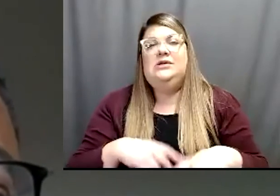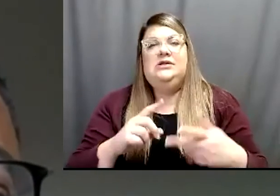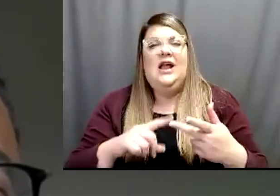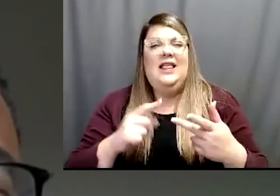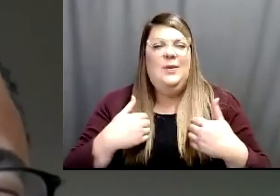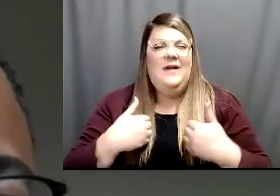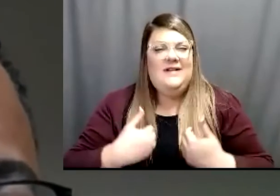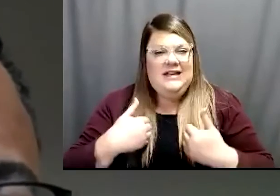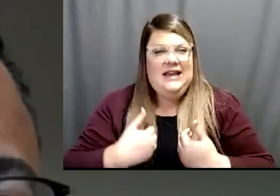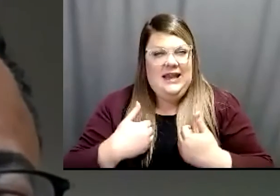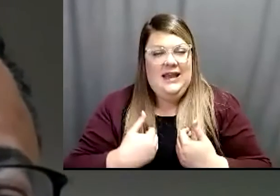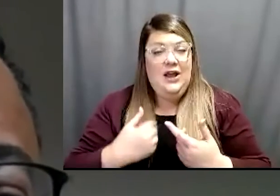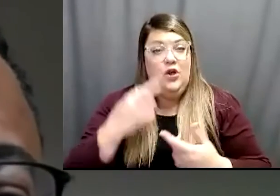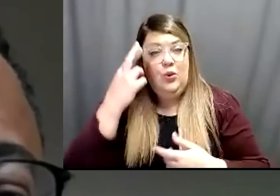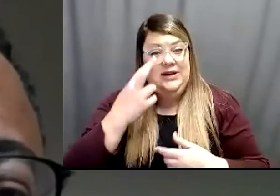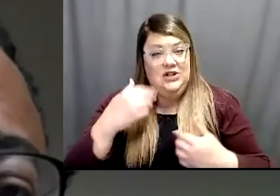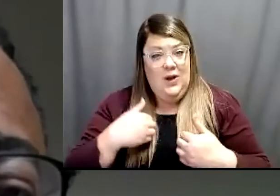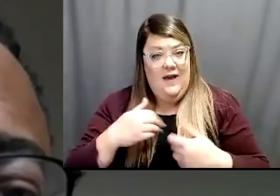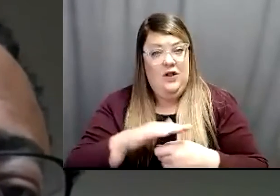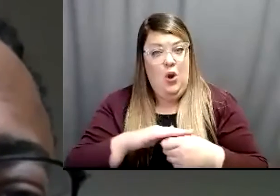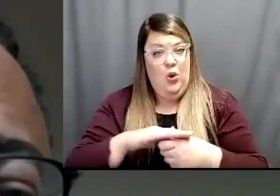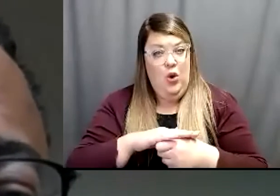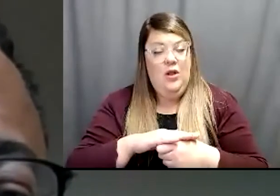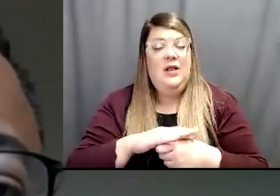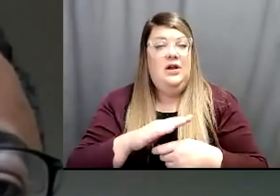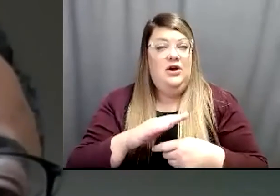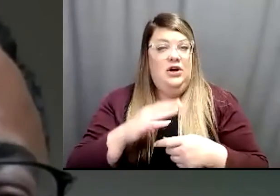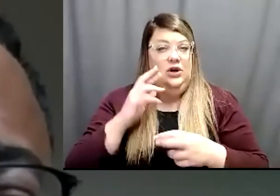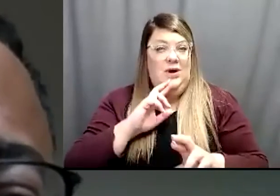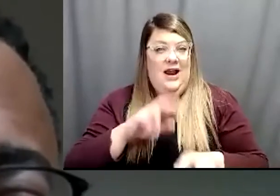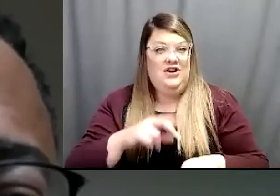those local reactions is that it's your body building up an immune response meaning that